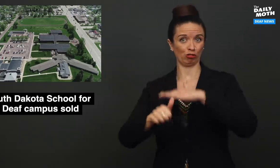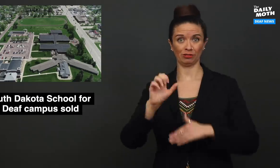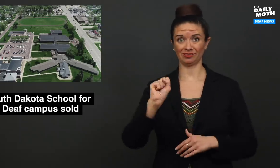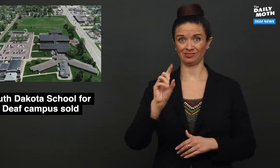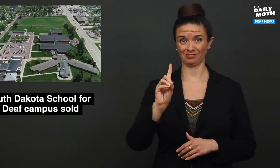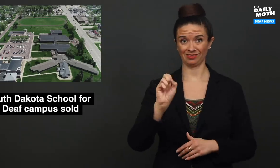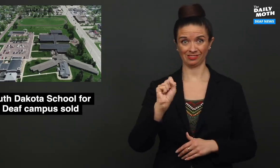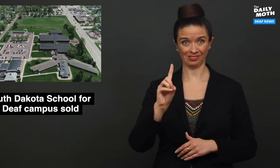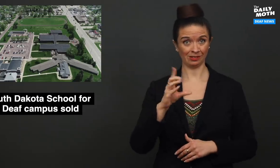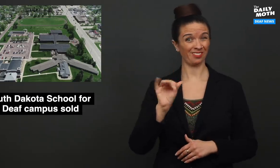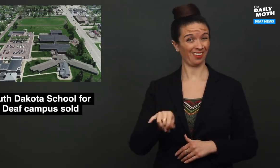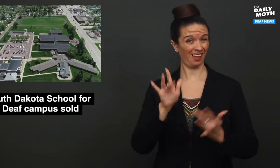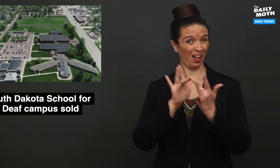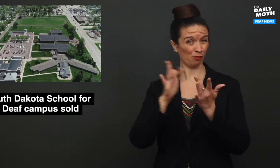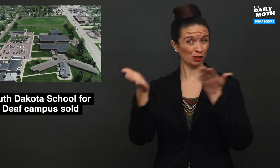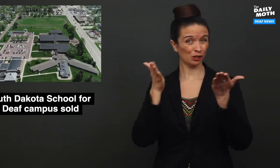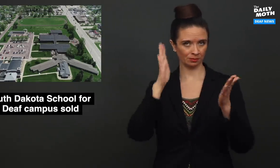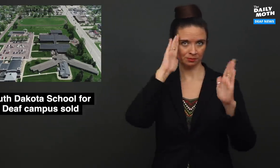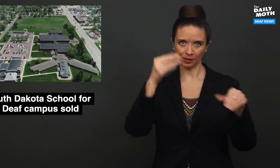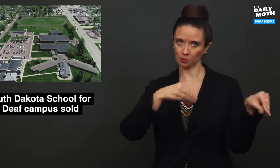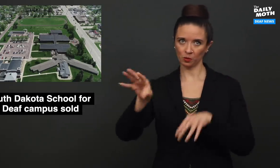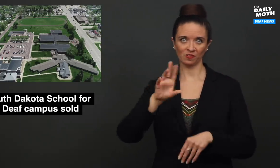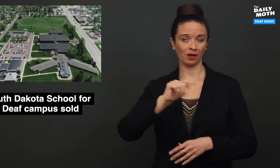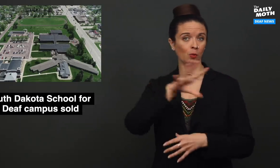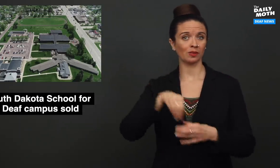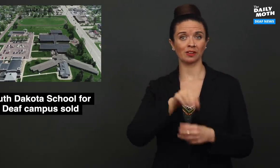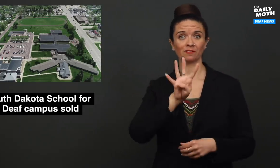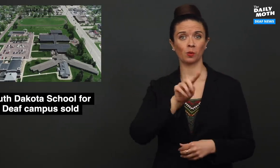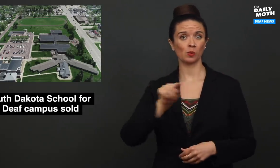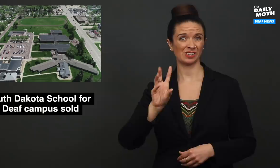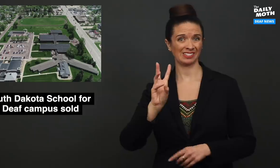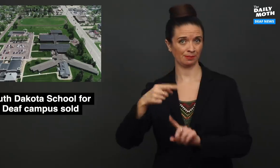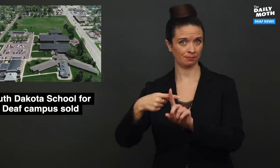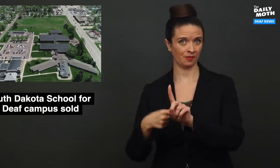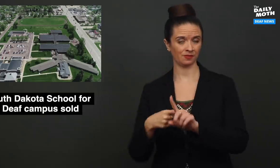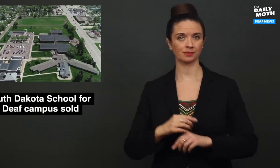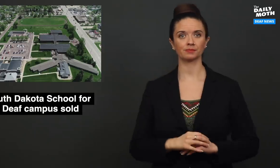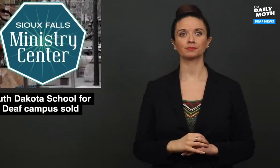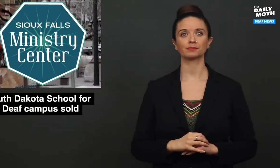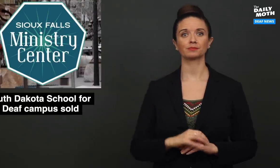under SDSD, is expected to move out within the next 4 to 6 months.